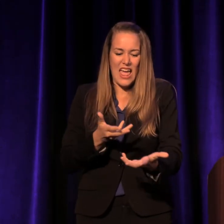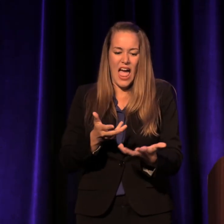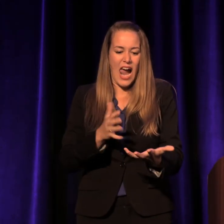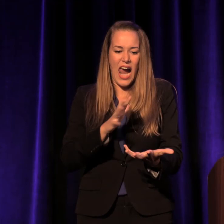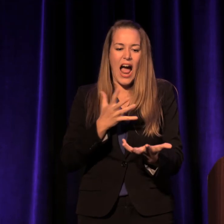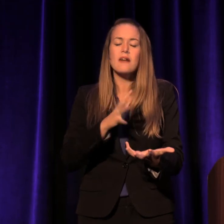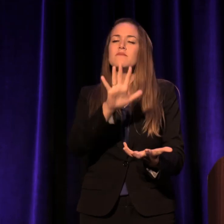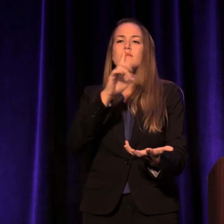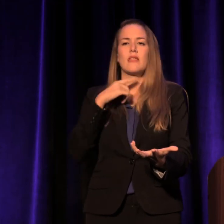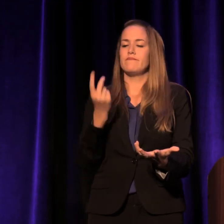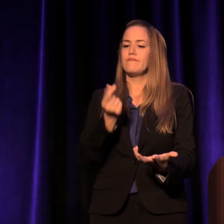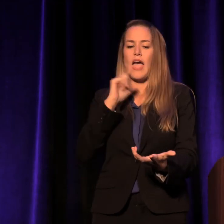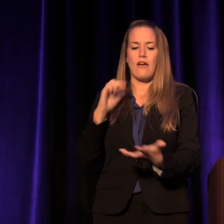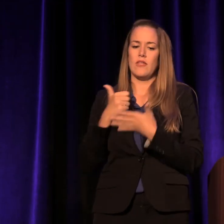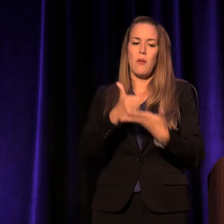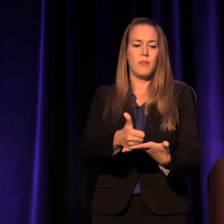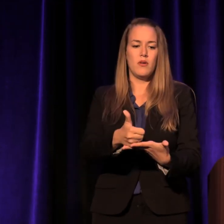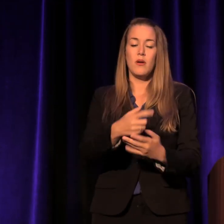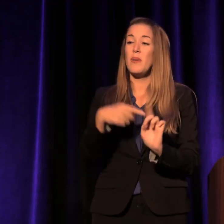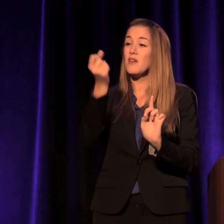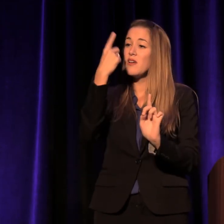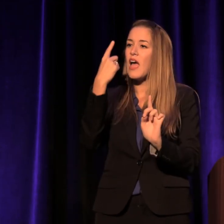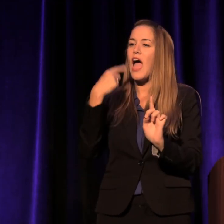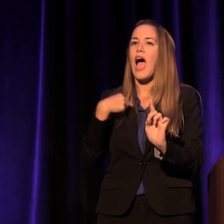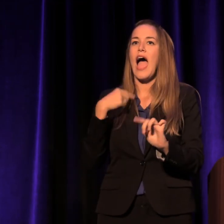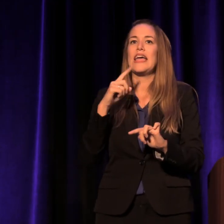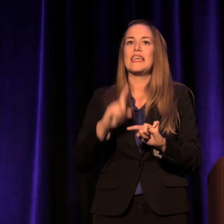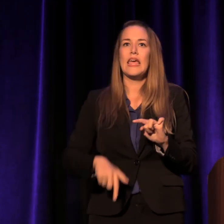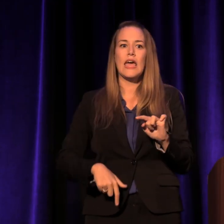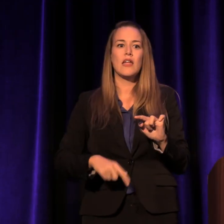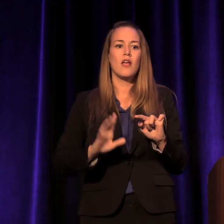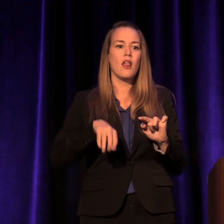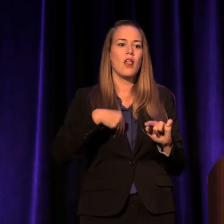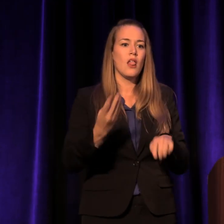I know I can't keep doing that for everyone.